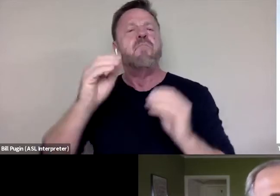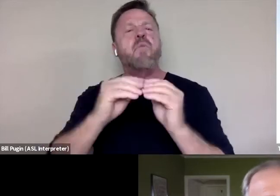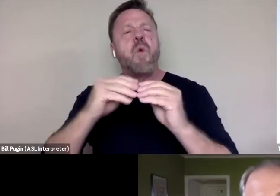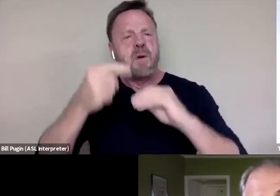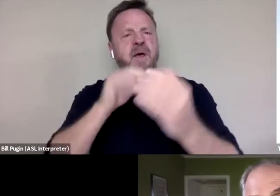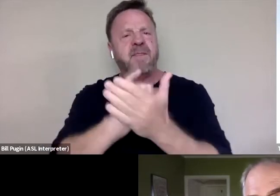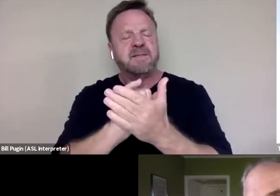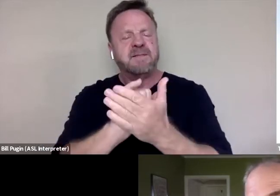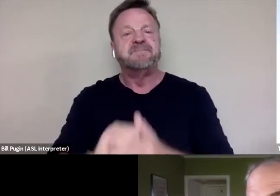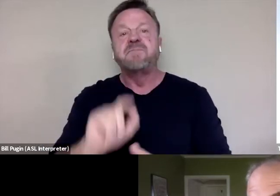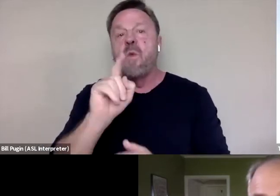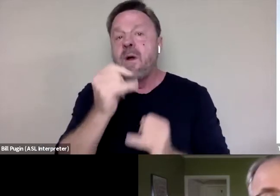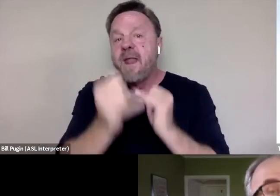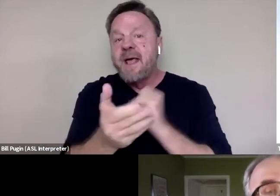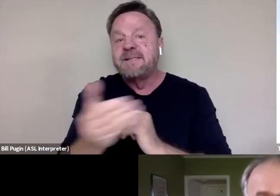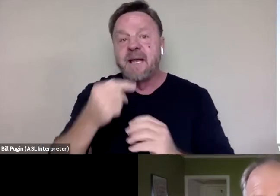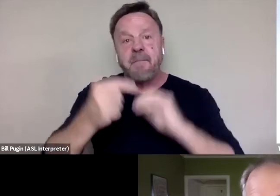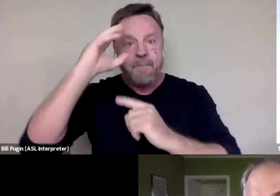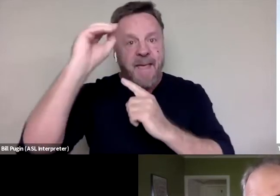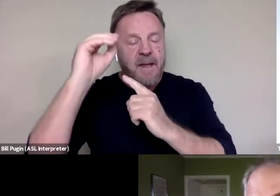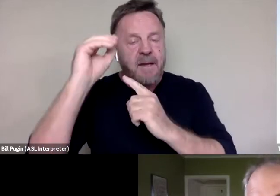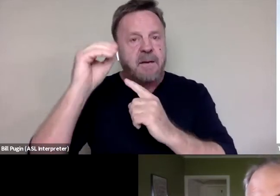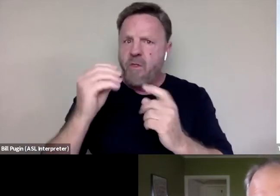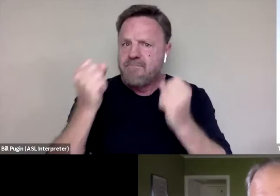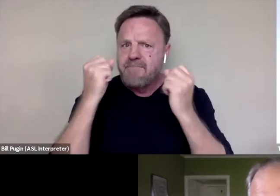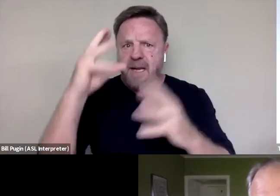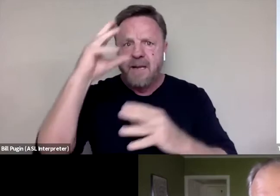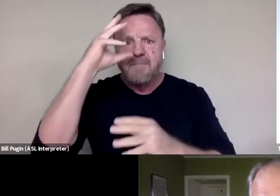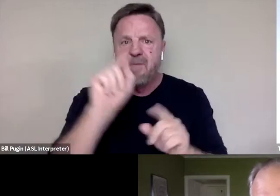And one last thing on the men issue, there are a lot of men also who are sexually assaulted